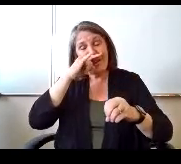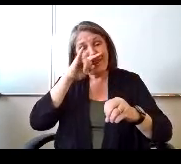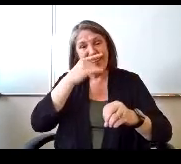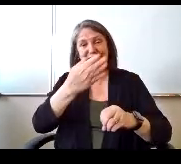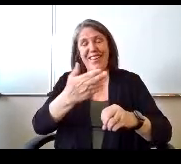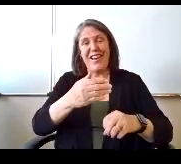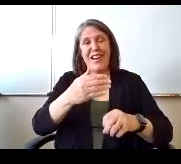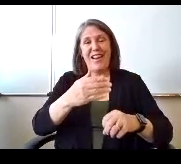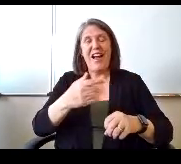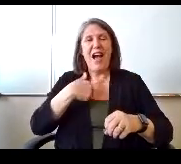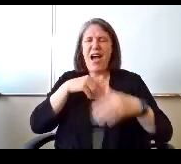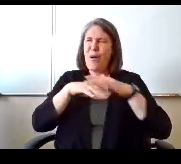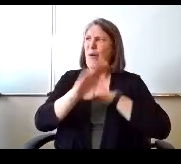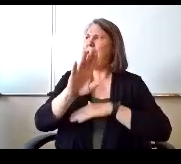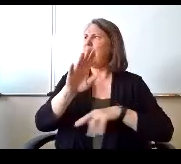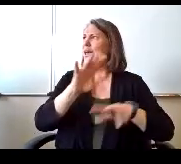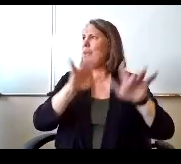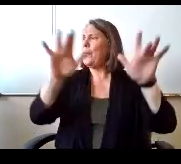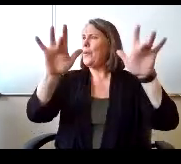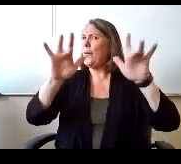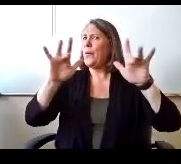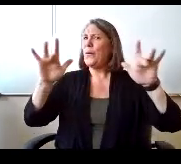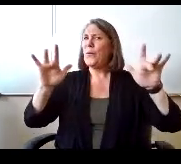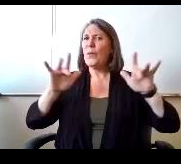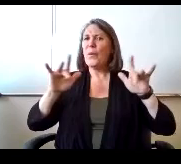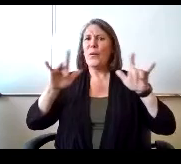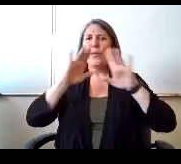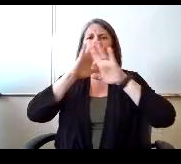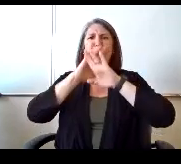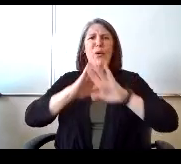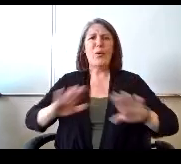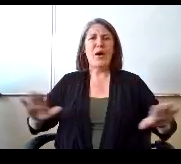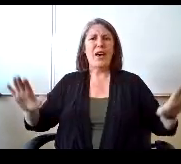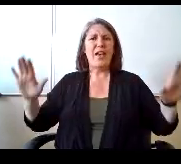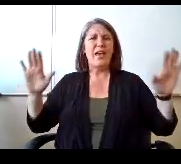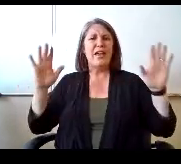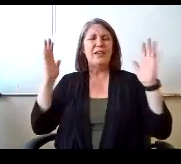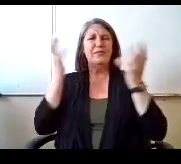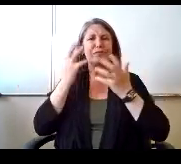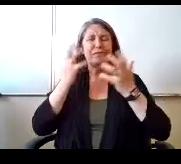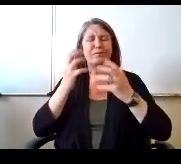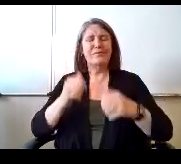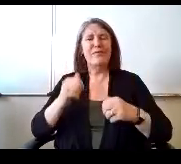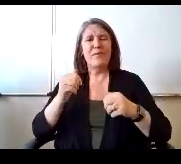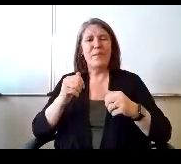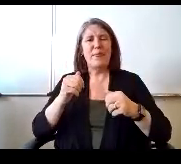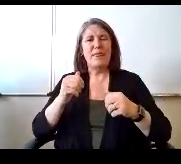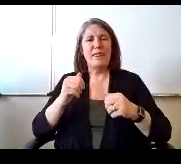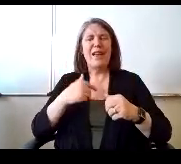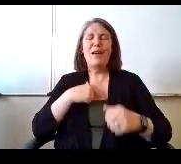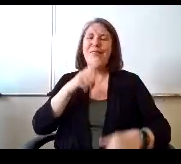And I walk in and it's quiet as, oh, geez, oh Pete. So disappointed. So disappointed.